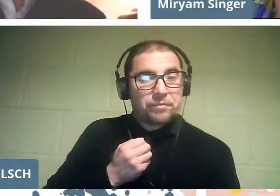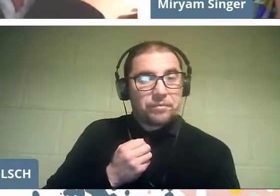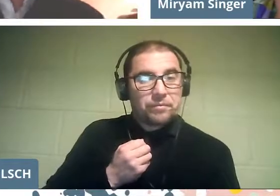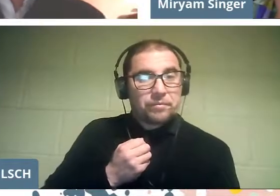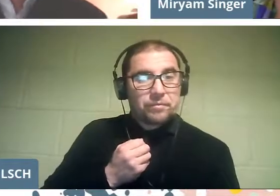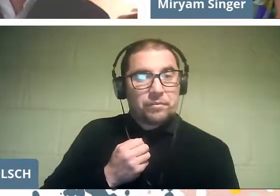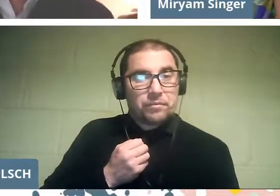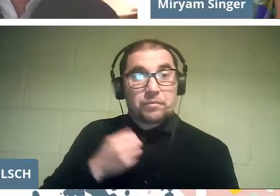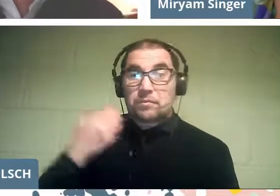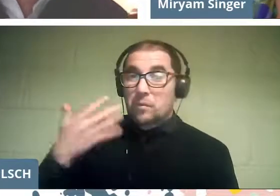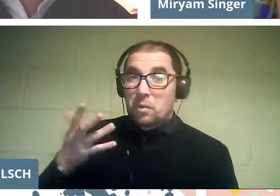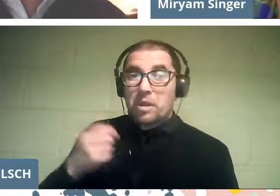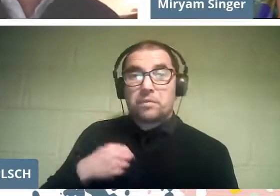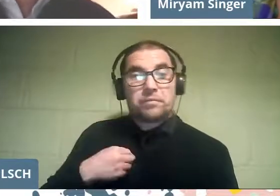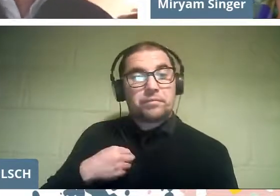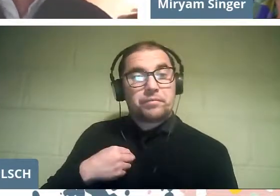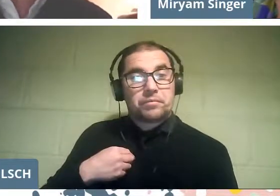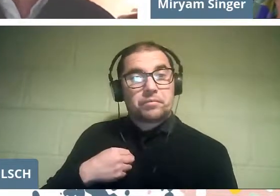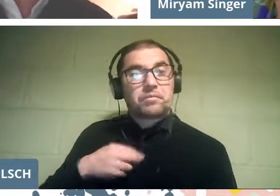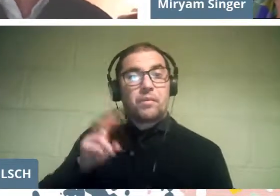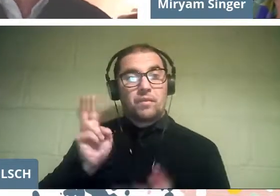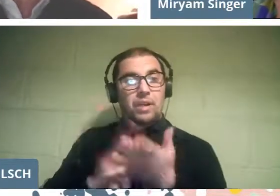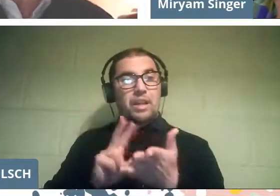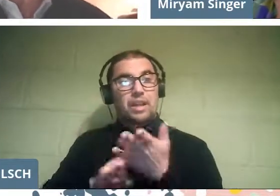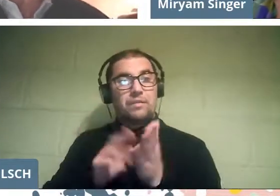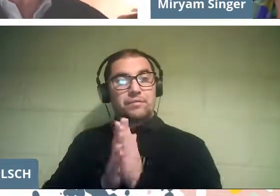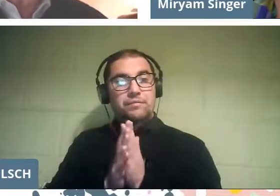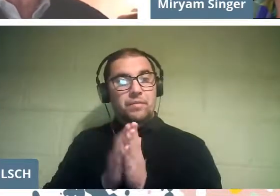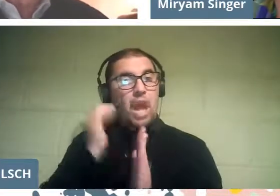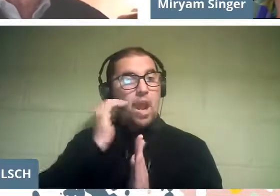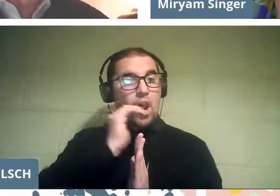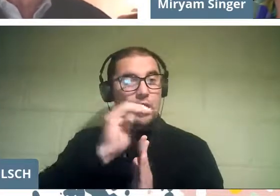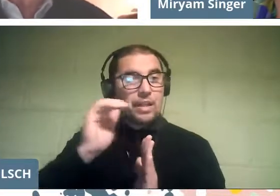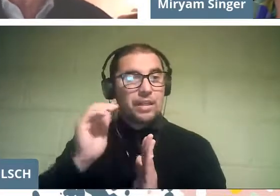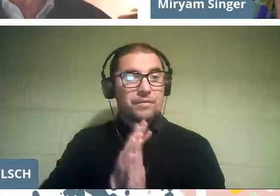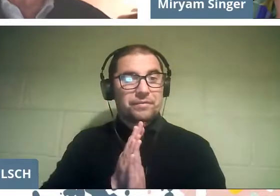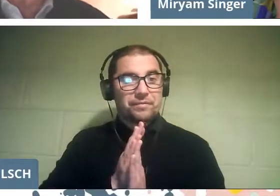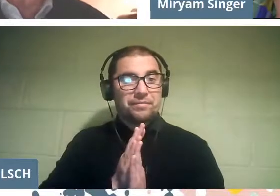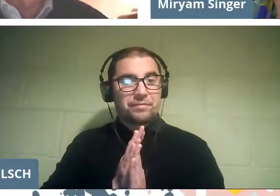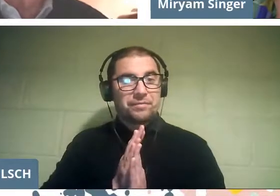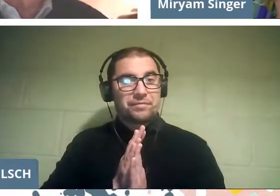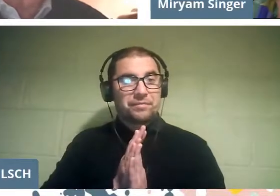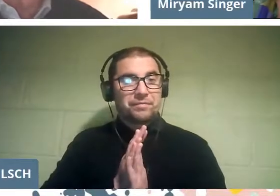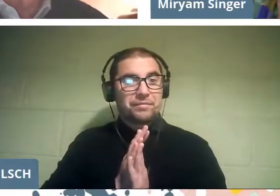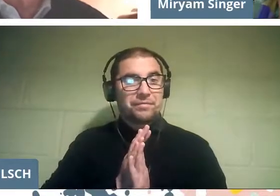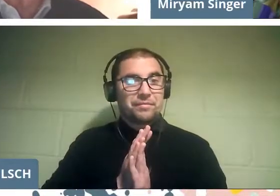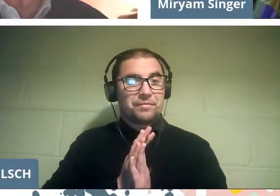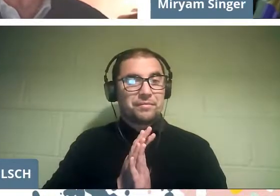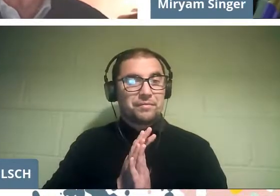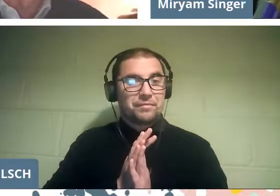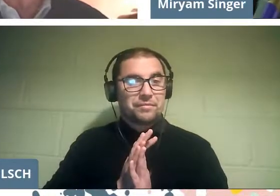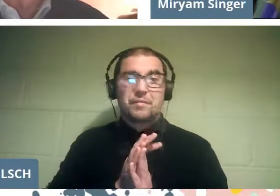Well, really the kids, someone said it a long time ago, can't wait.